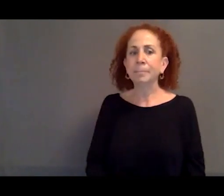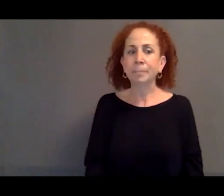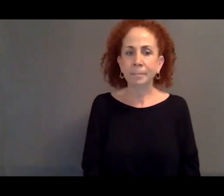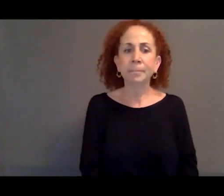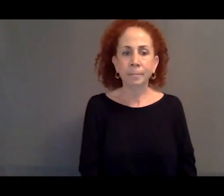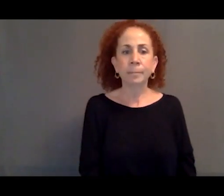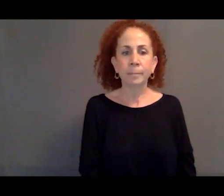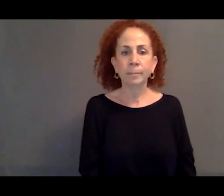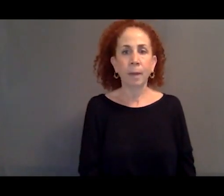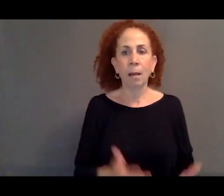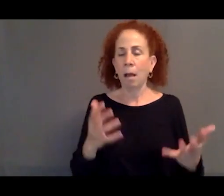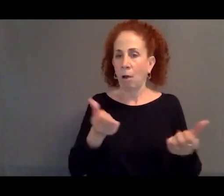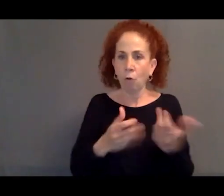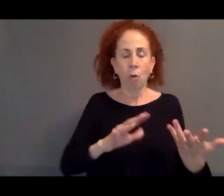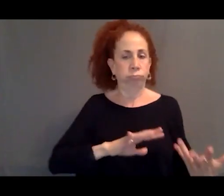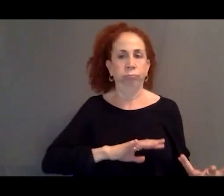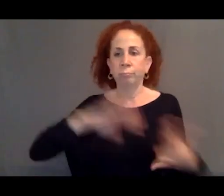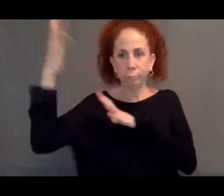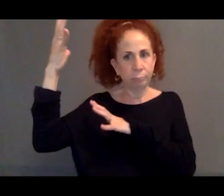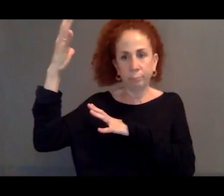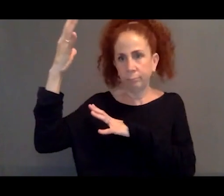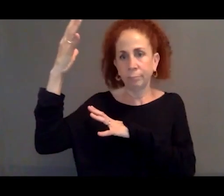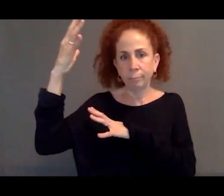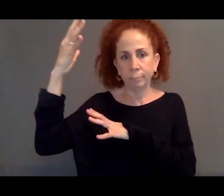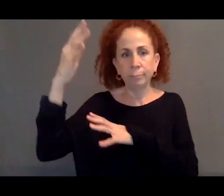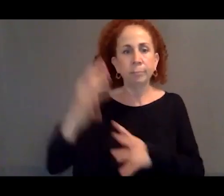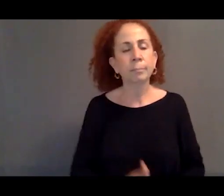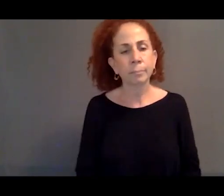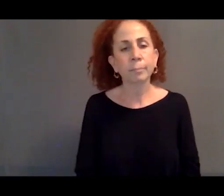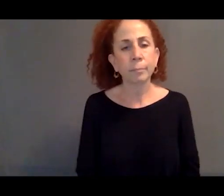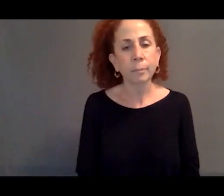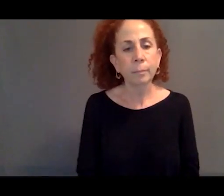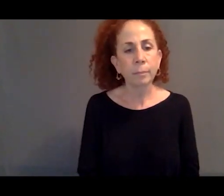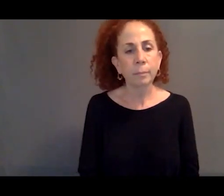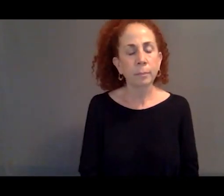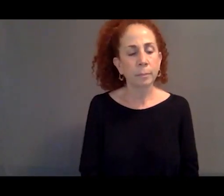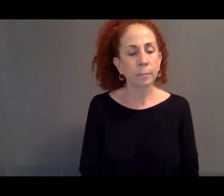And this led to a crisis.